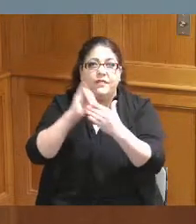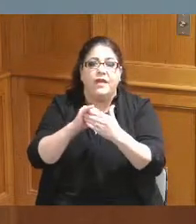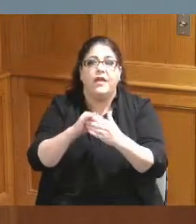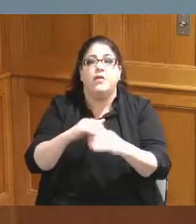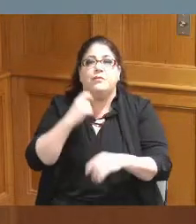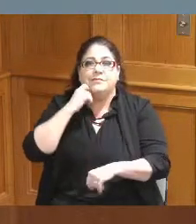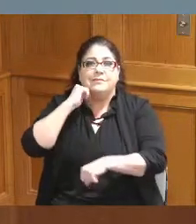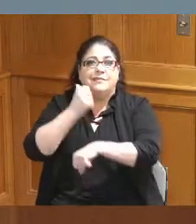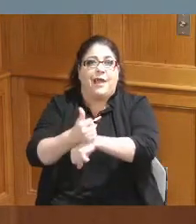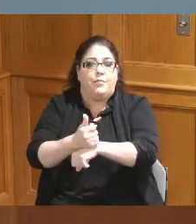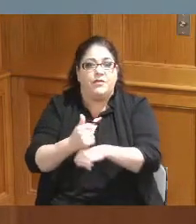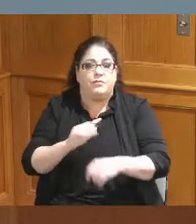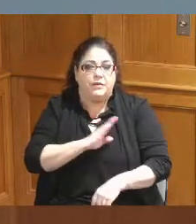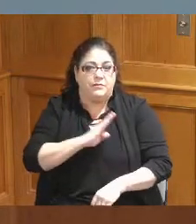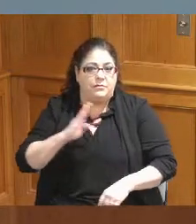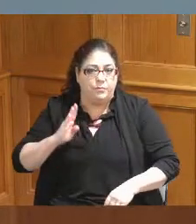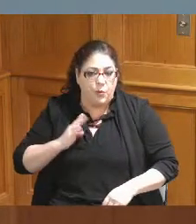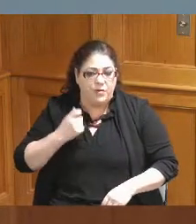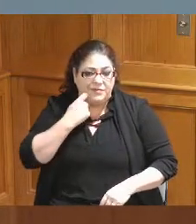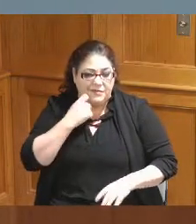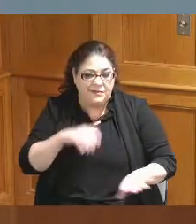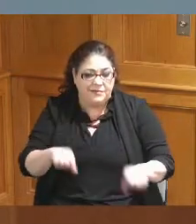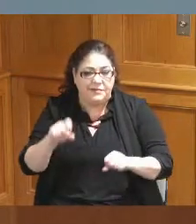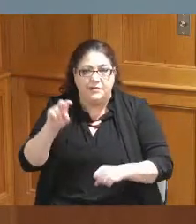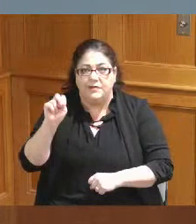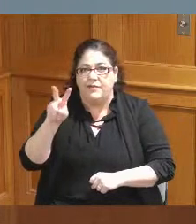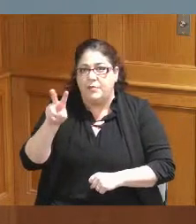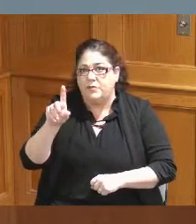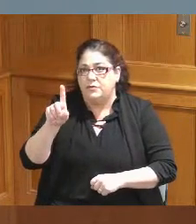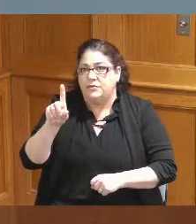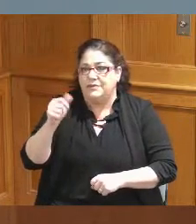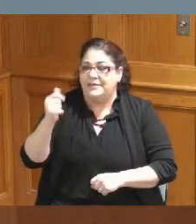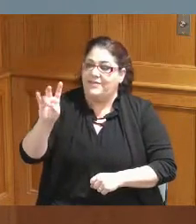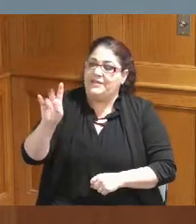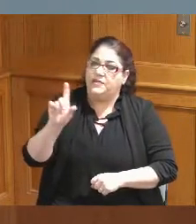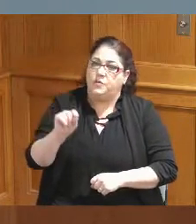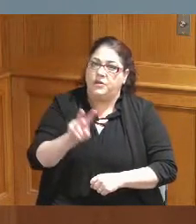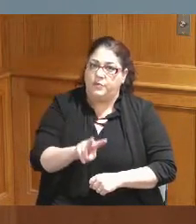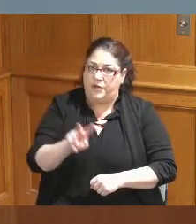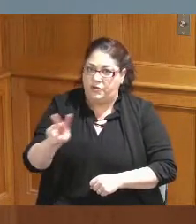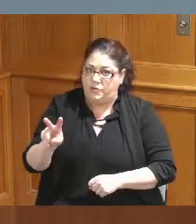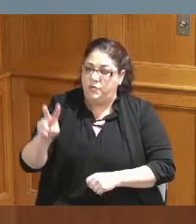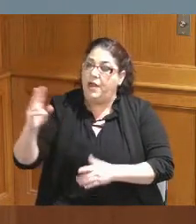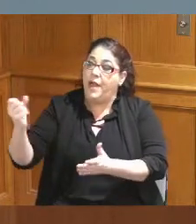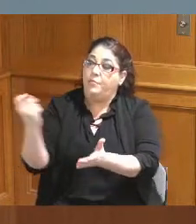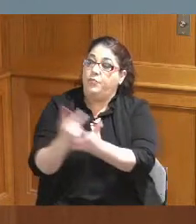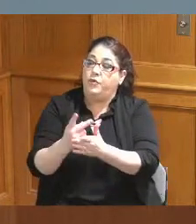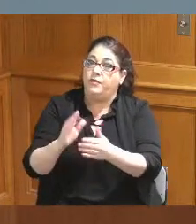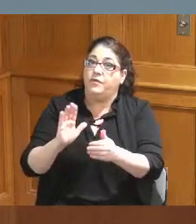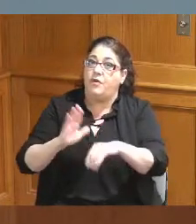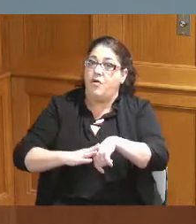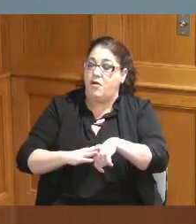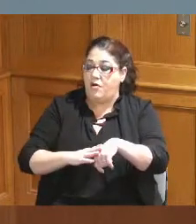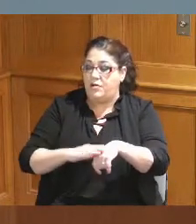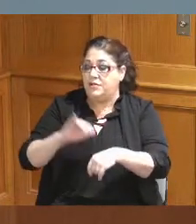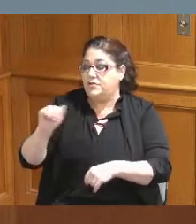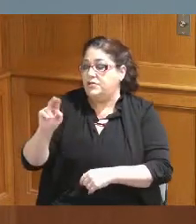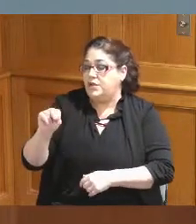that the Board held on November 17th of '22 and was approved on the 12th of January this year